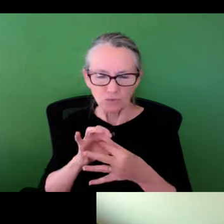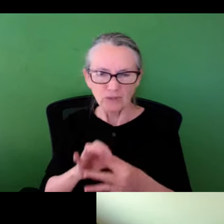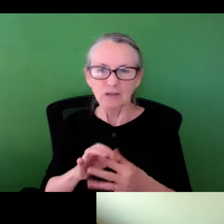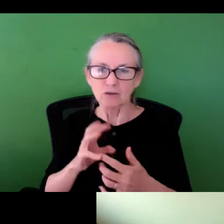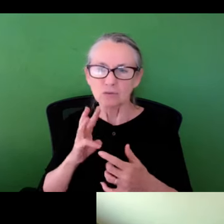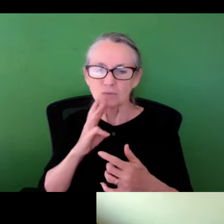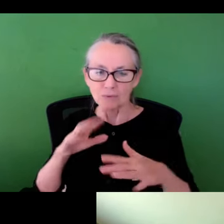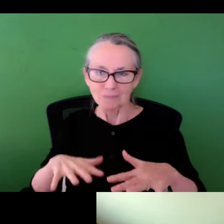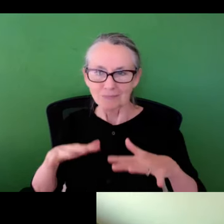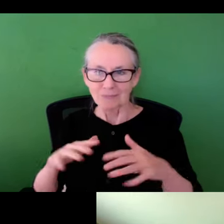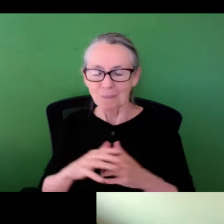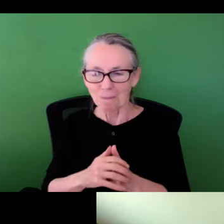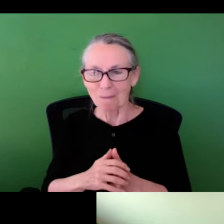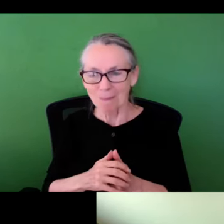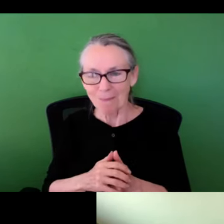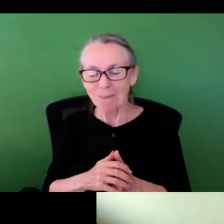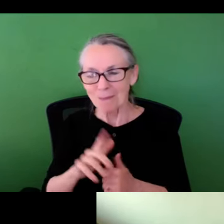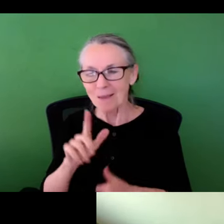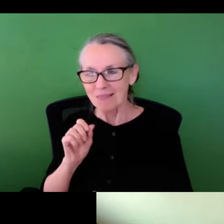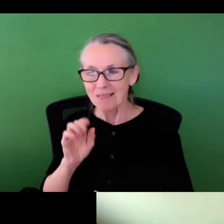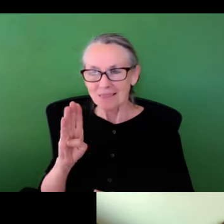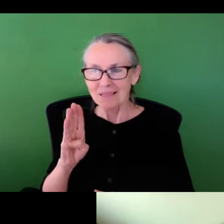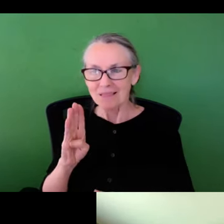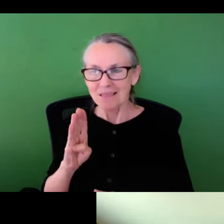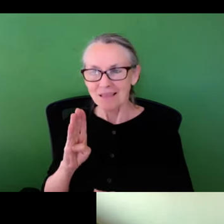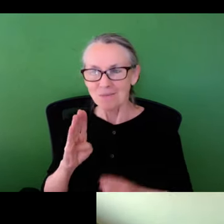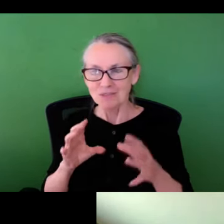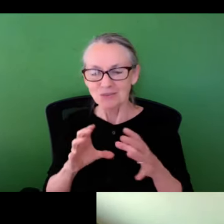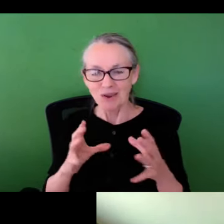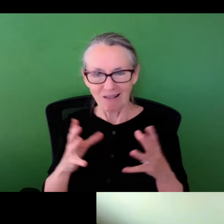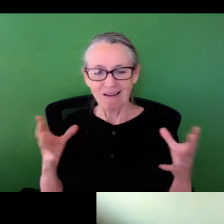experience in general has looked like related to these backups and overflows.